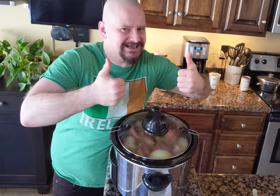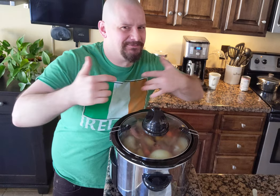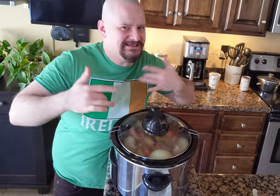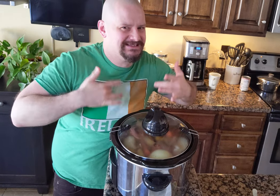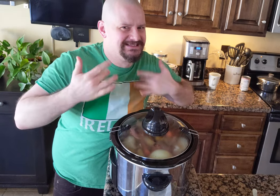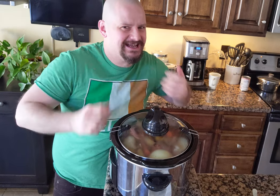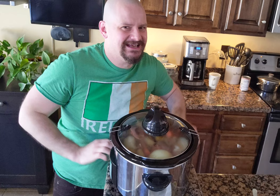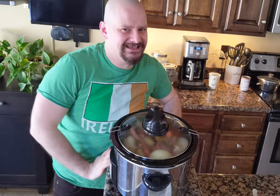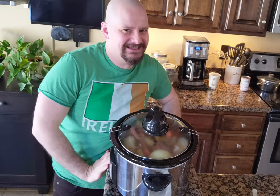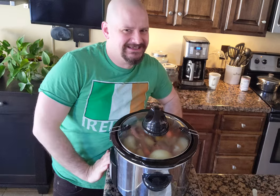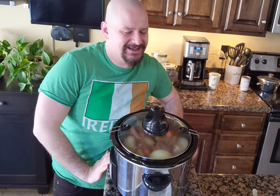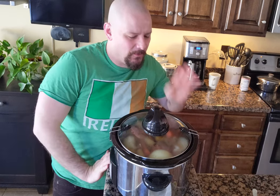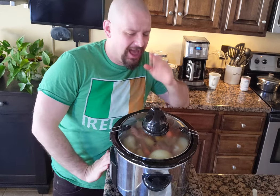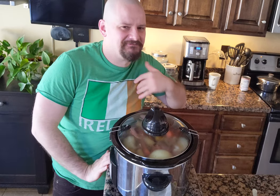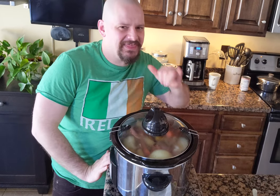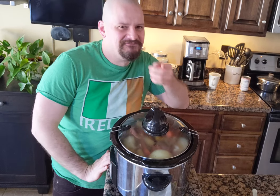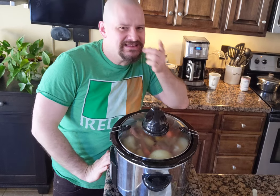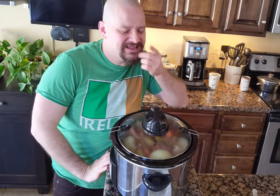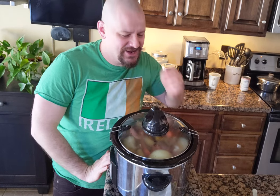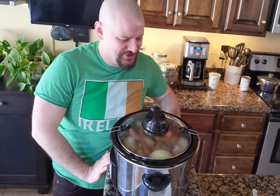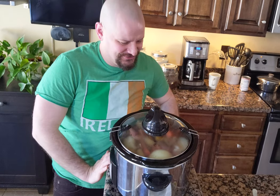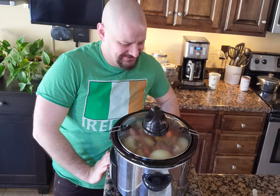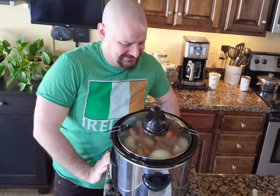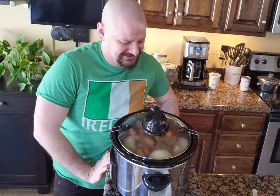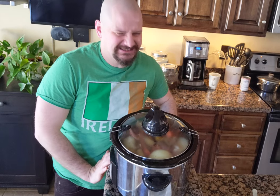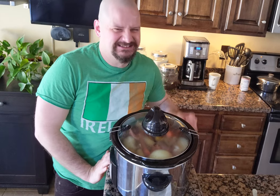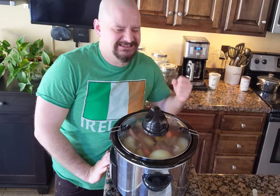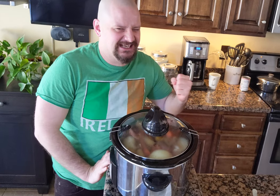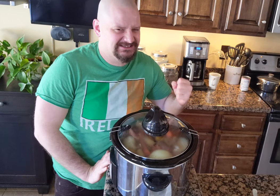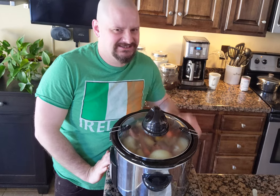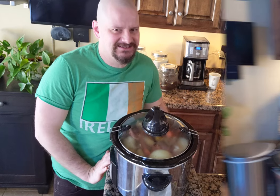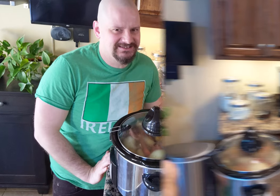I'm excited and we'll have that for dinner! Yes!